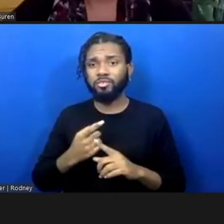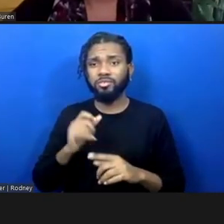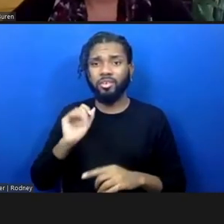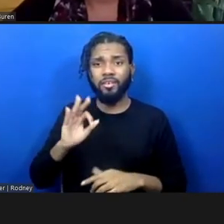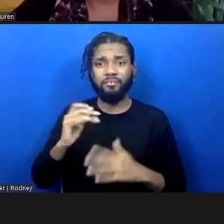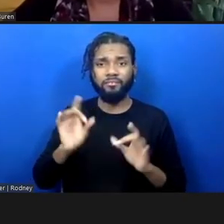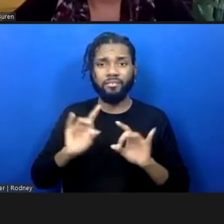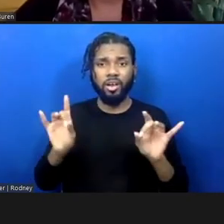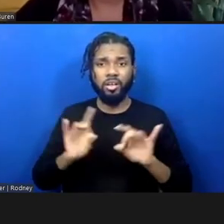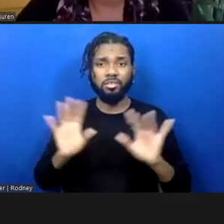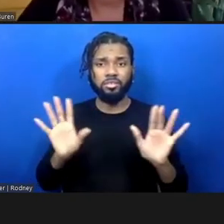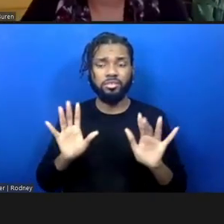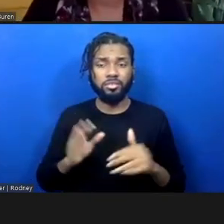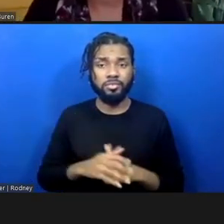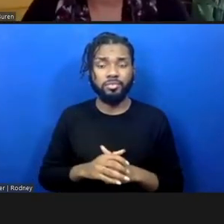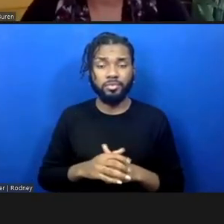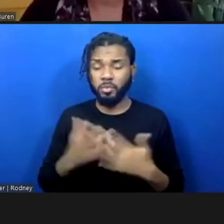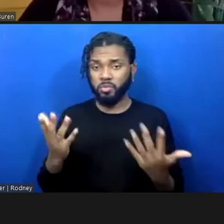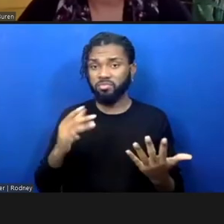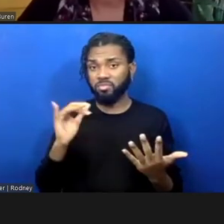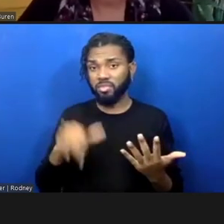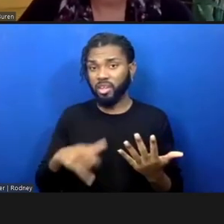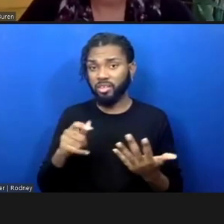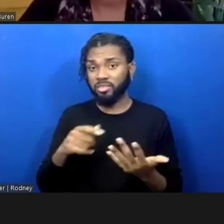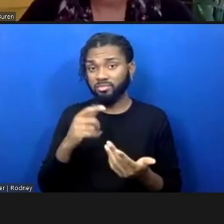So, these are some of the things that are giving me hope about sort of this